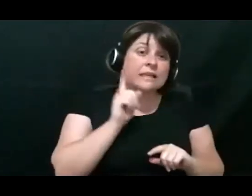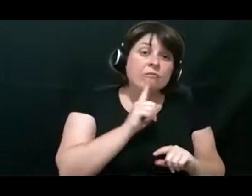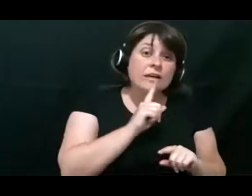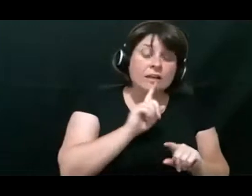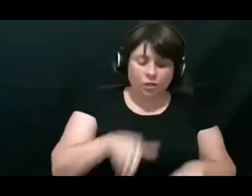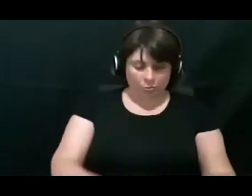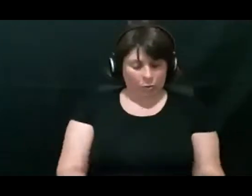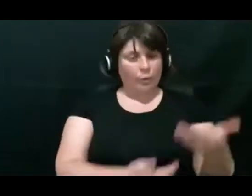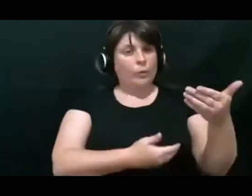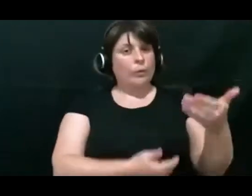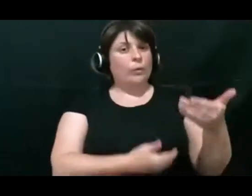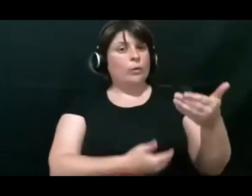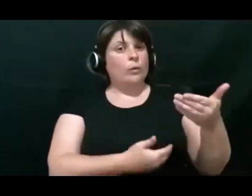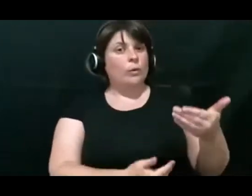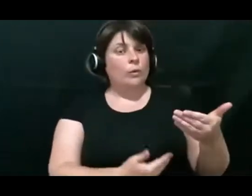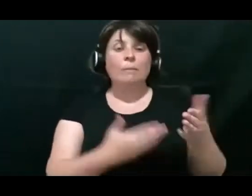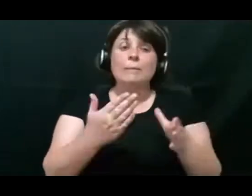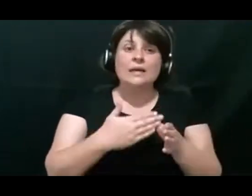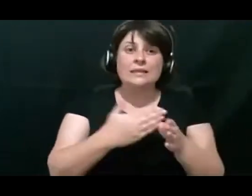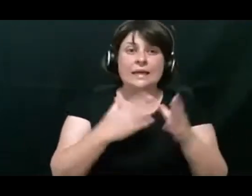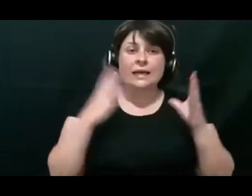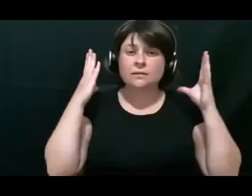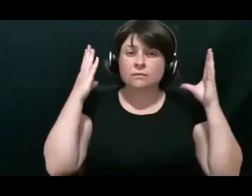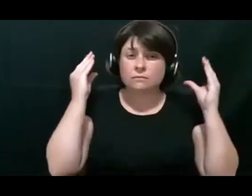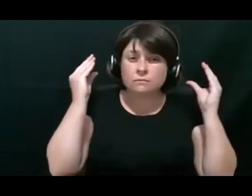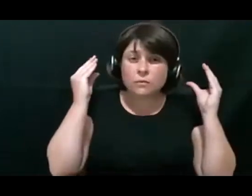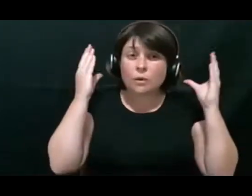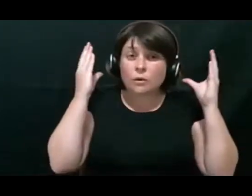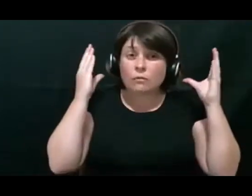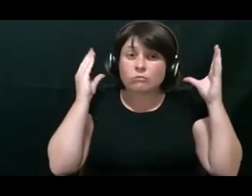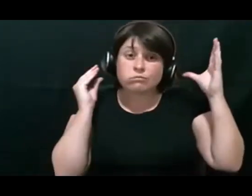degree of hearing loss.